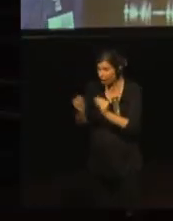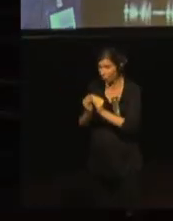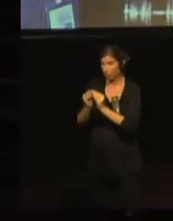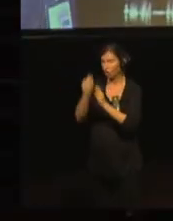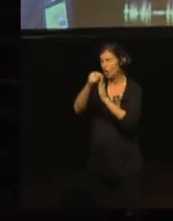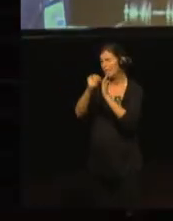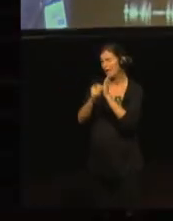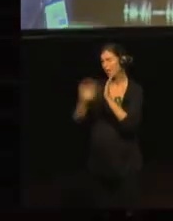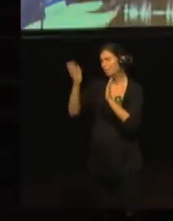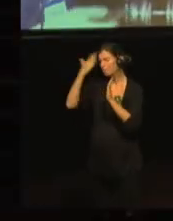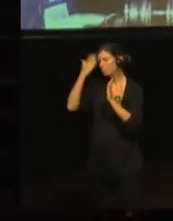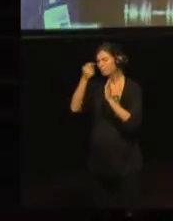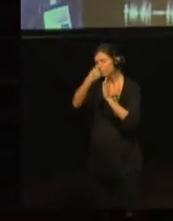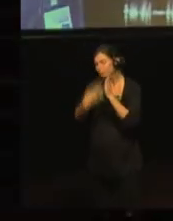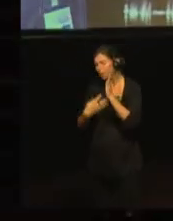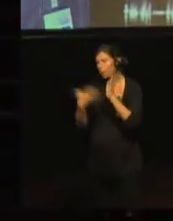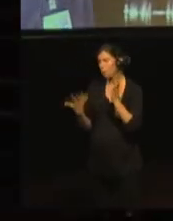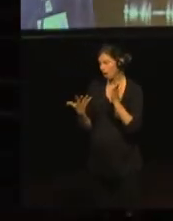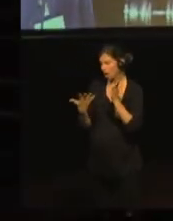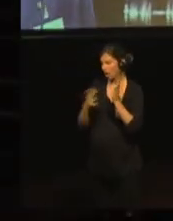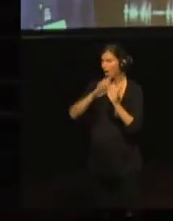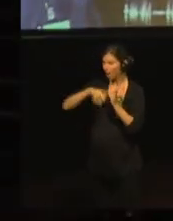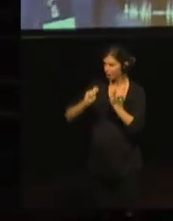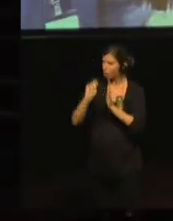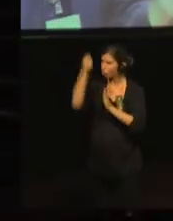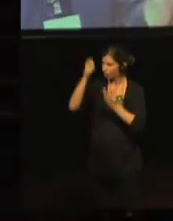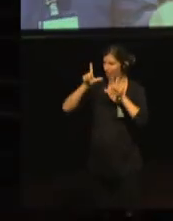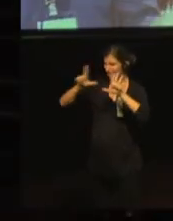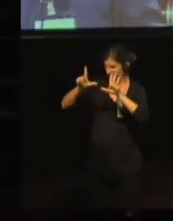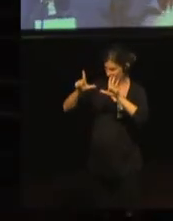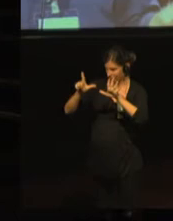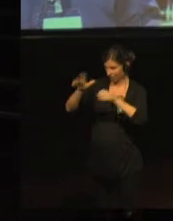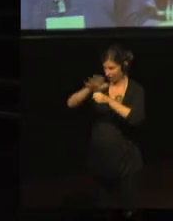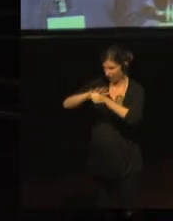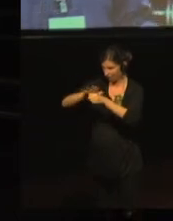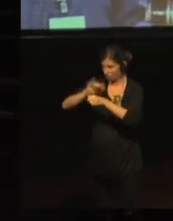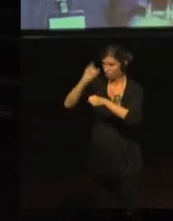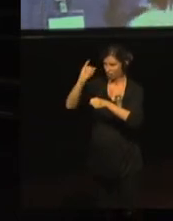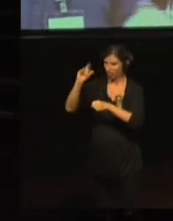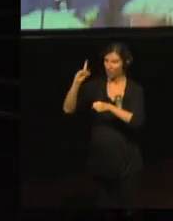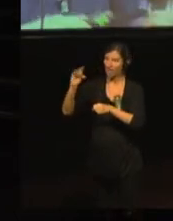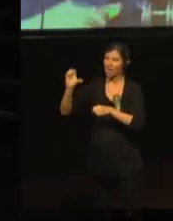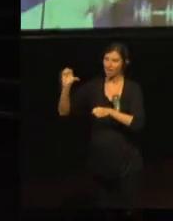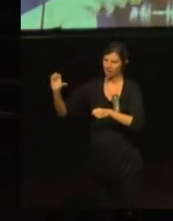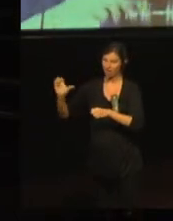In Aalborg we worked mostly with our instruments and tools, but I am not going into details because